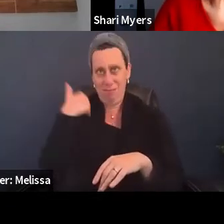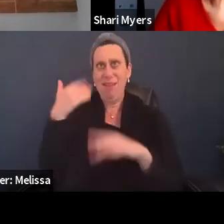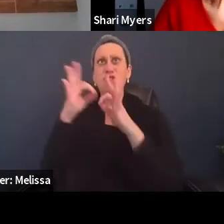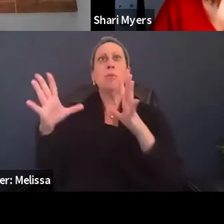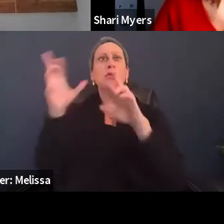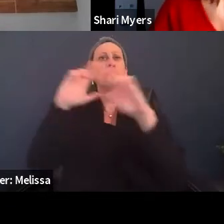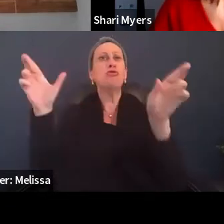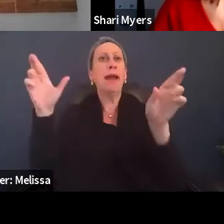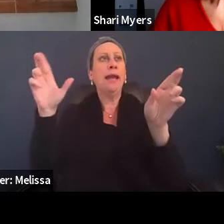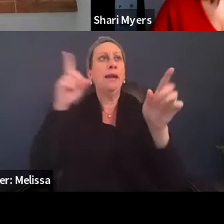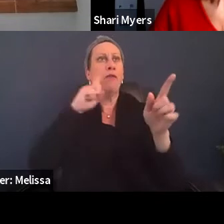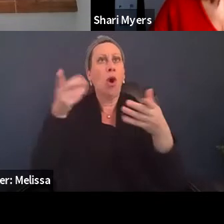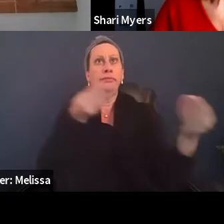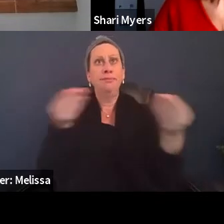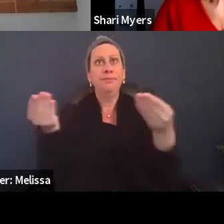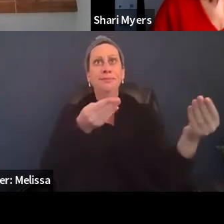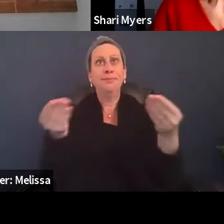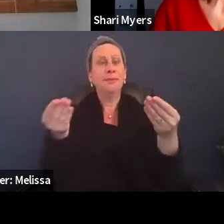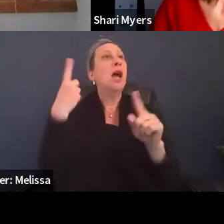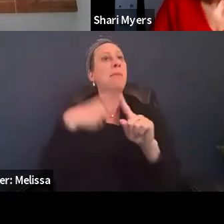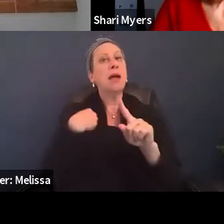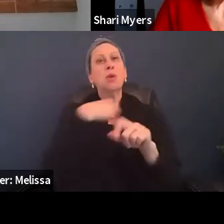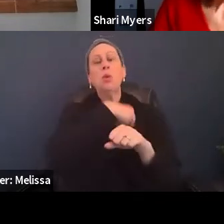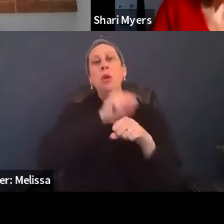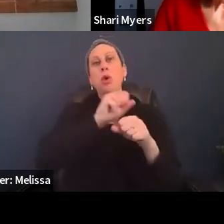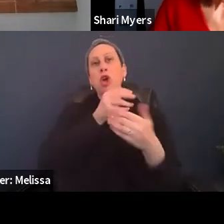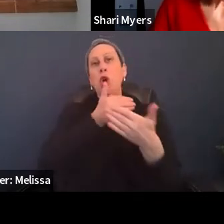So we also work very closely with Sorenson